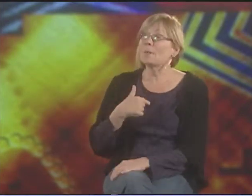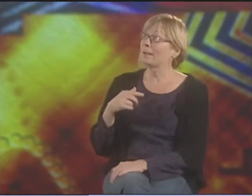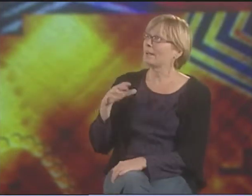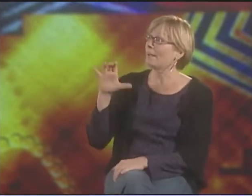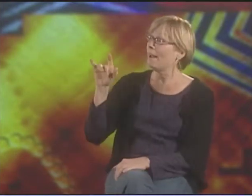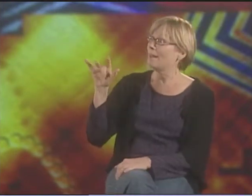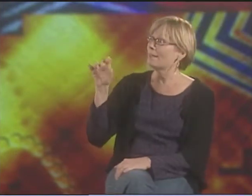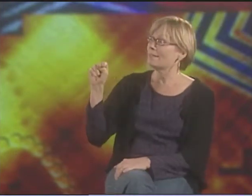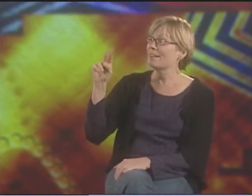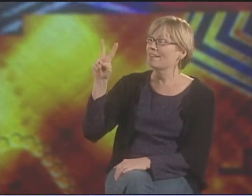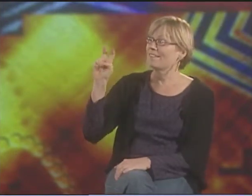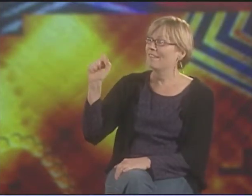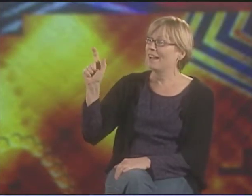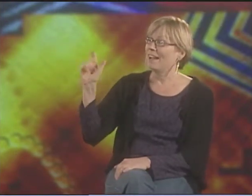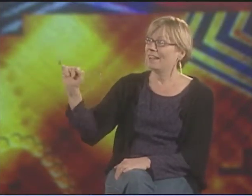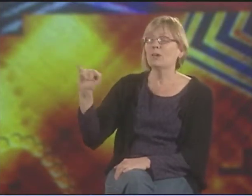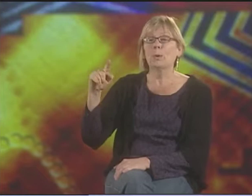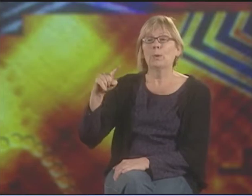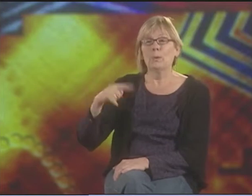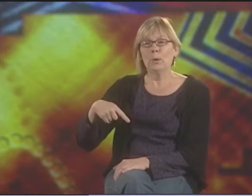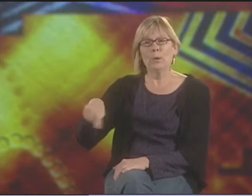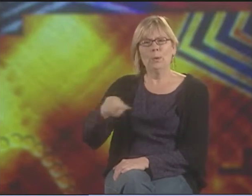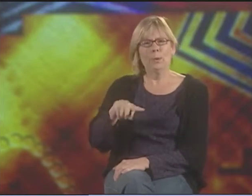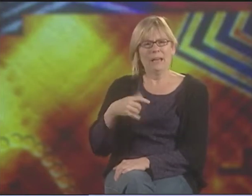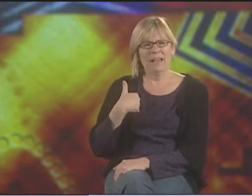I THINK FOR ME--FOR ME WATCHING VALLI...